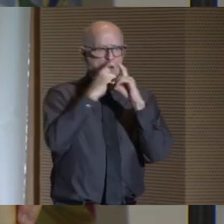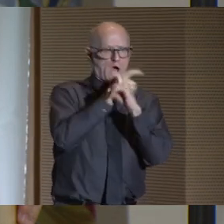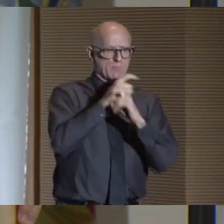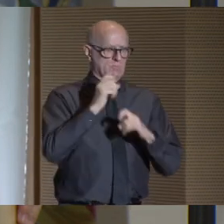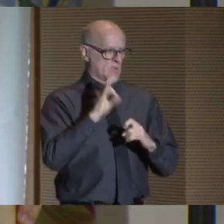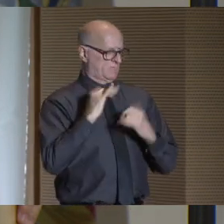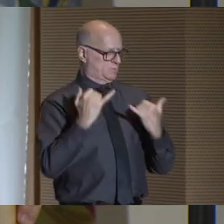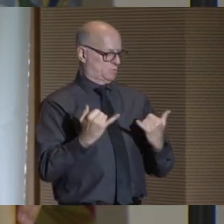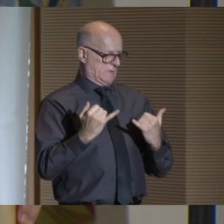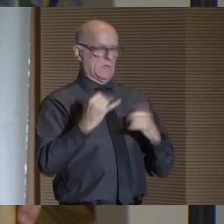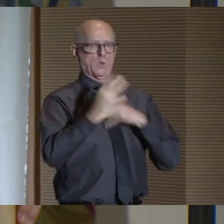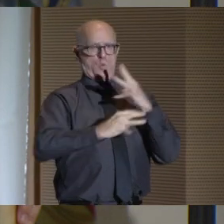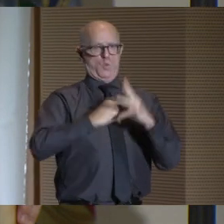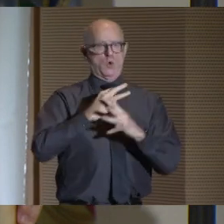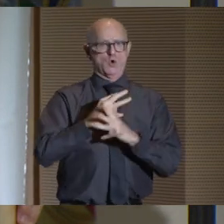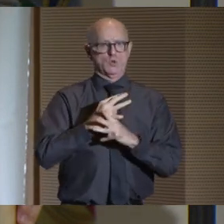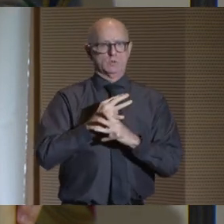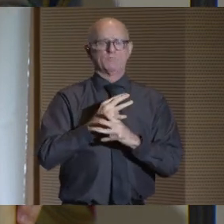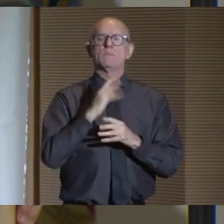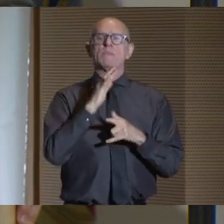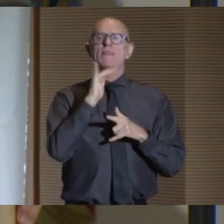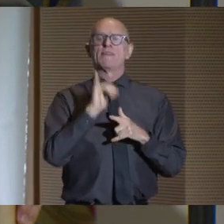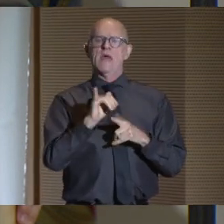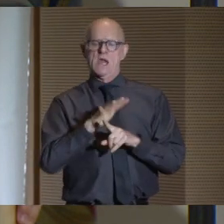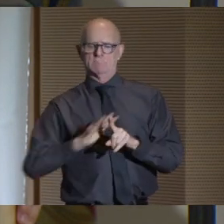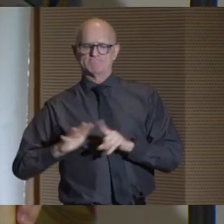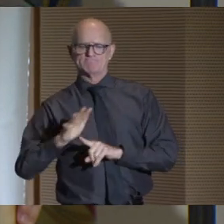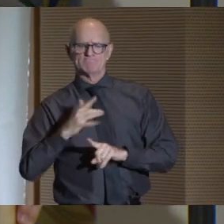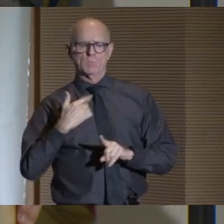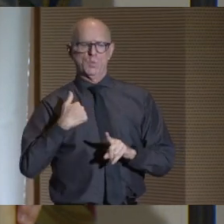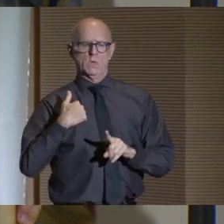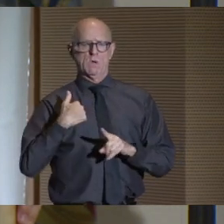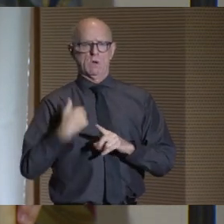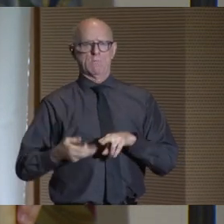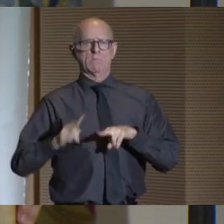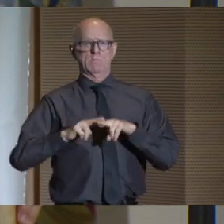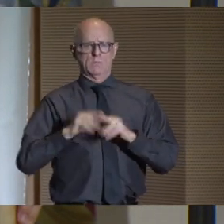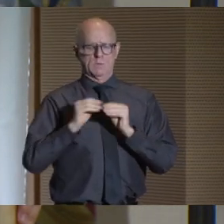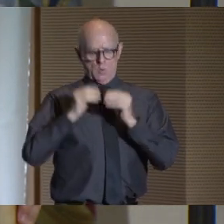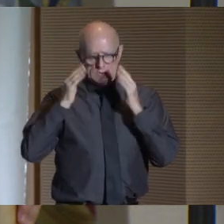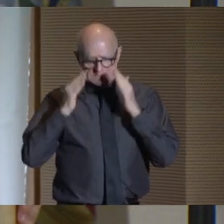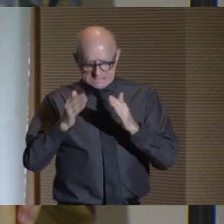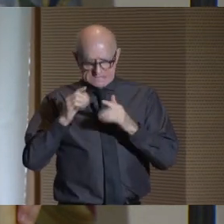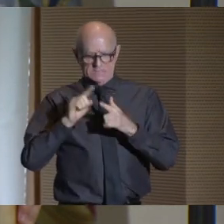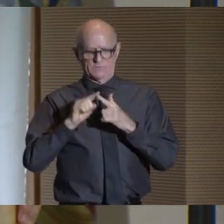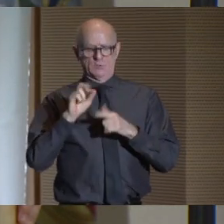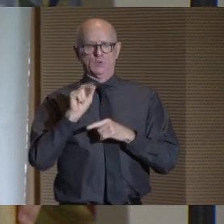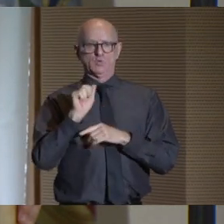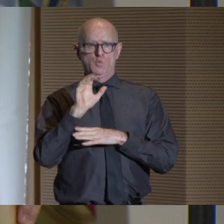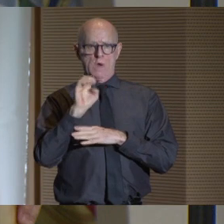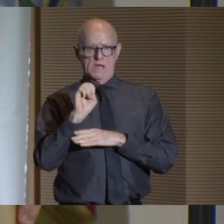It's in that context that we've become increasingly attentive to the racial, ethnic, and cultural climate